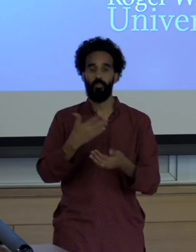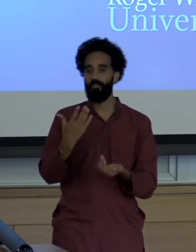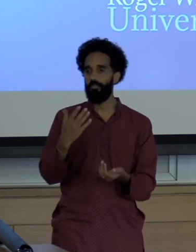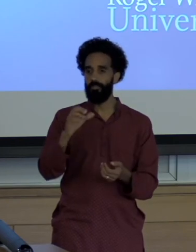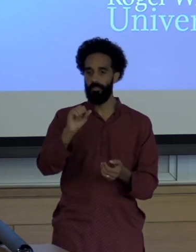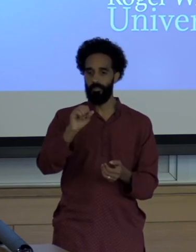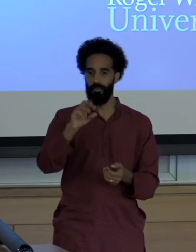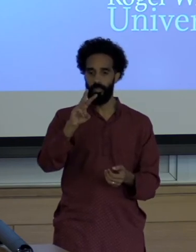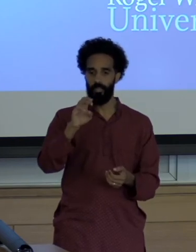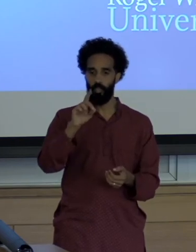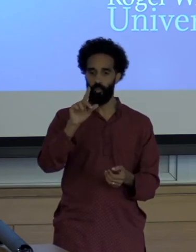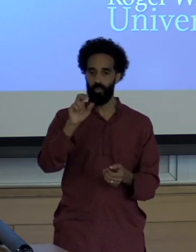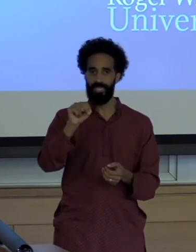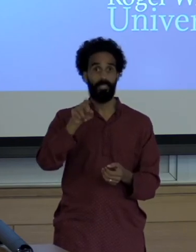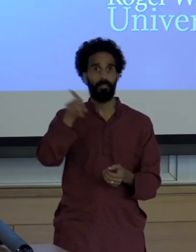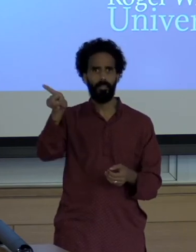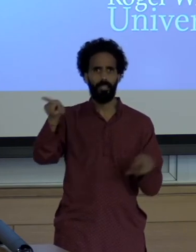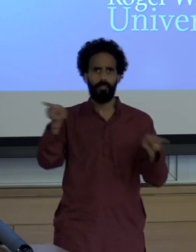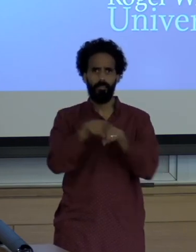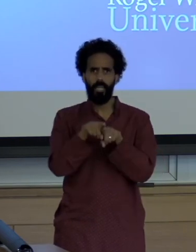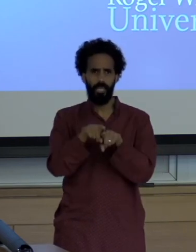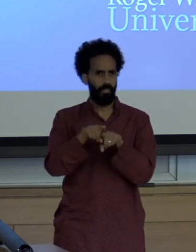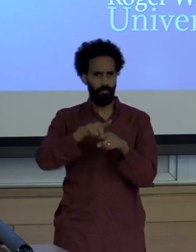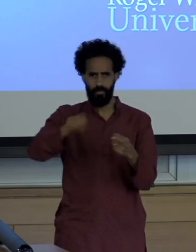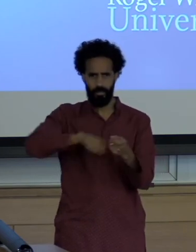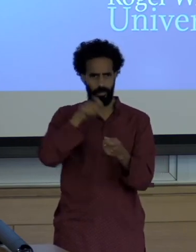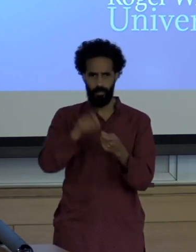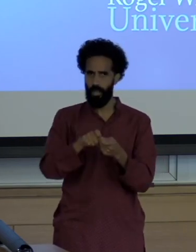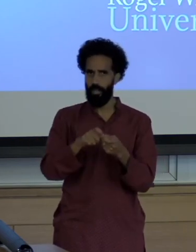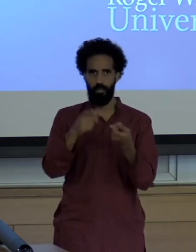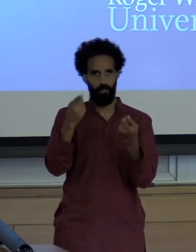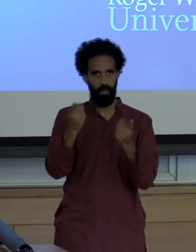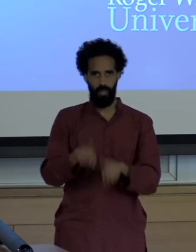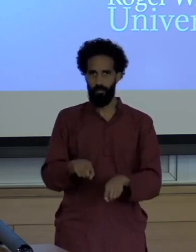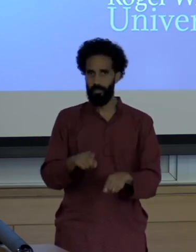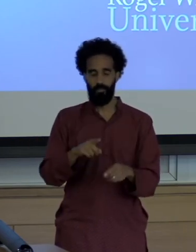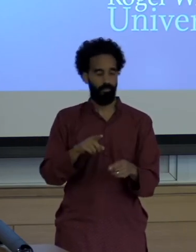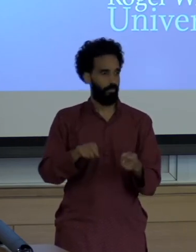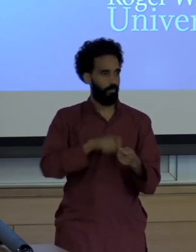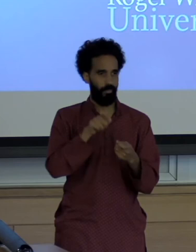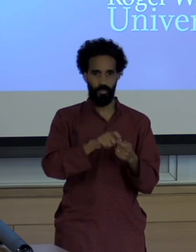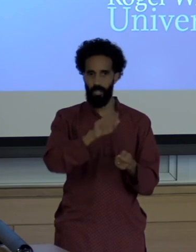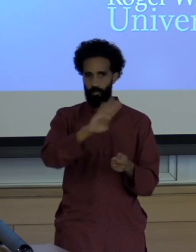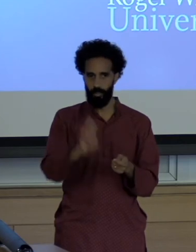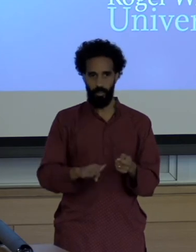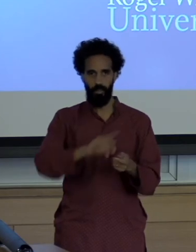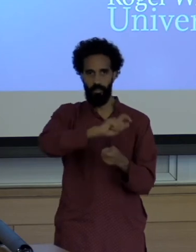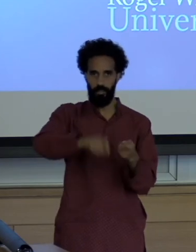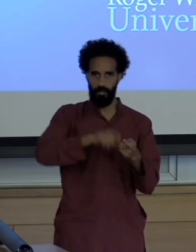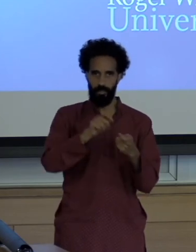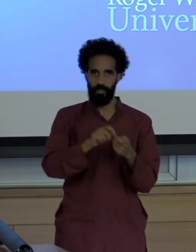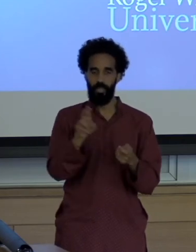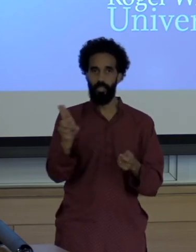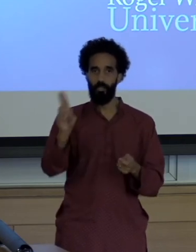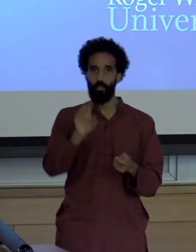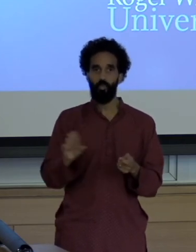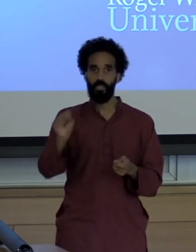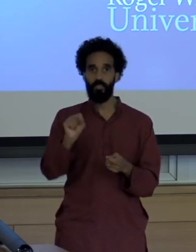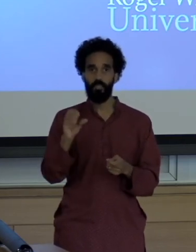basically, you see some of the same same dynamics in place. So I would like to kind of push back on that question to say